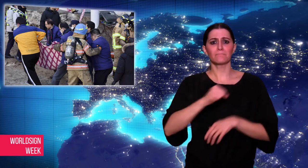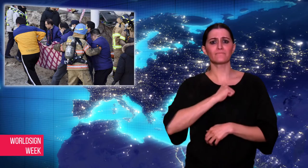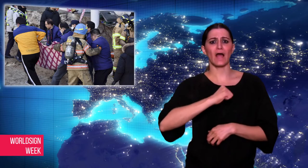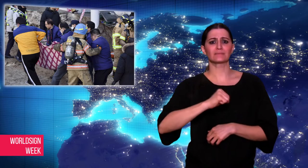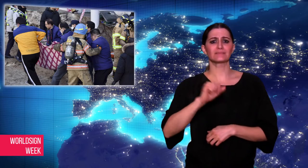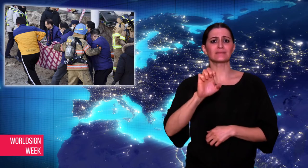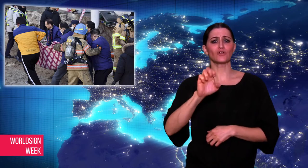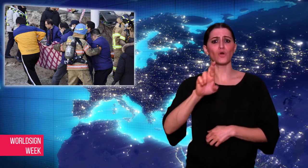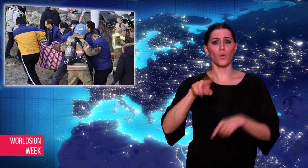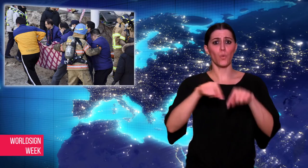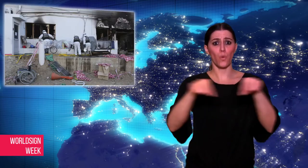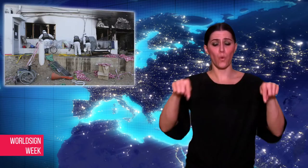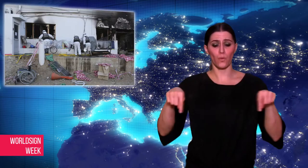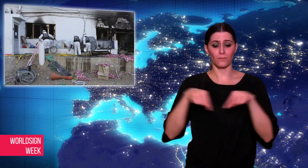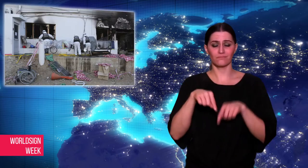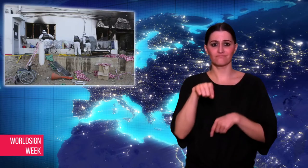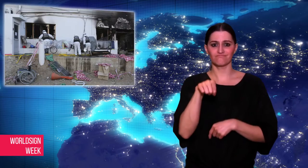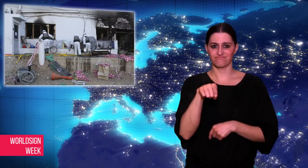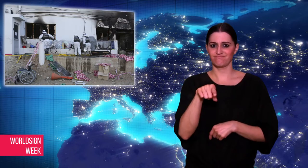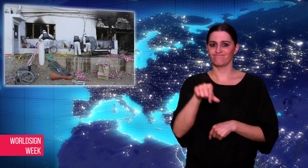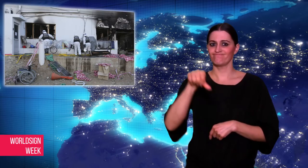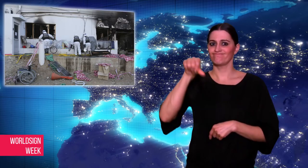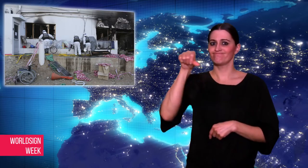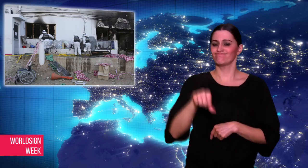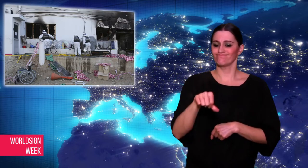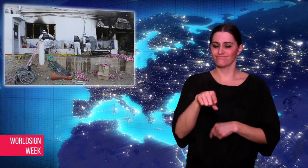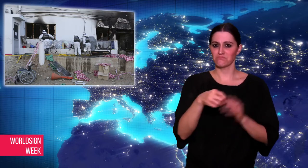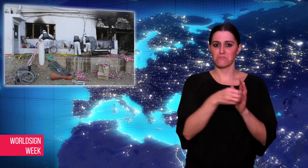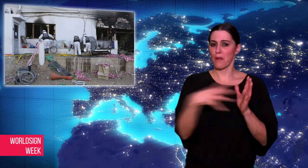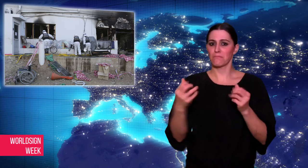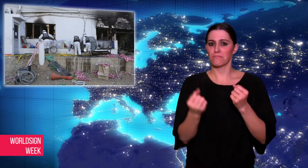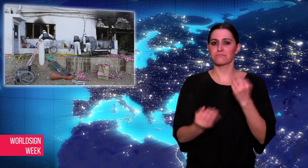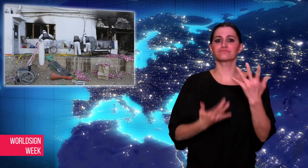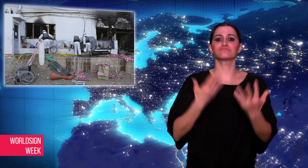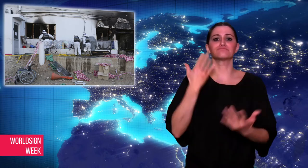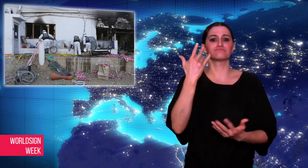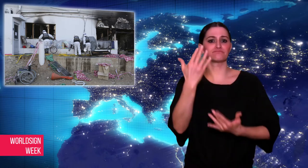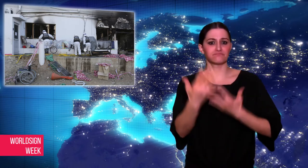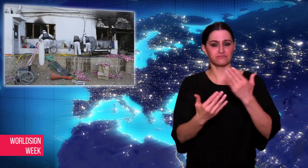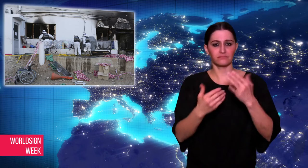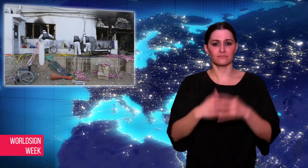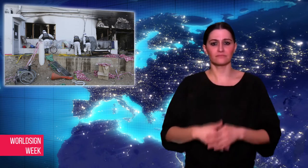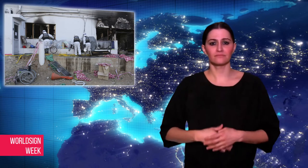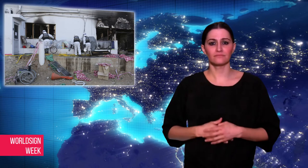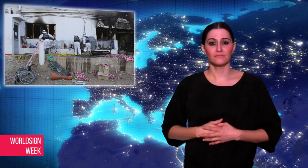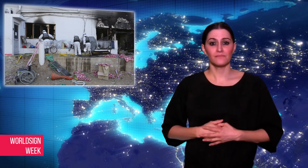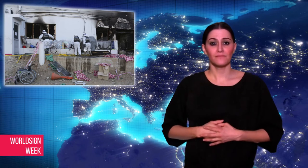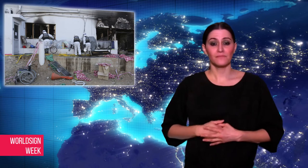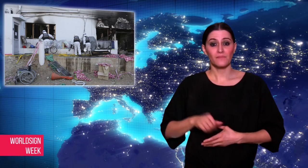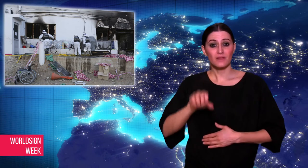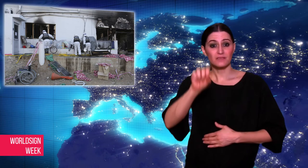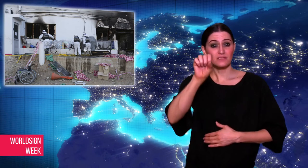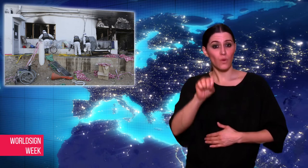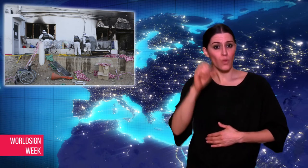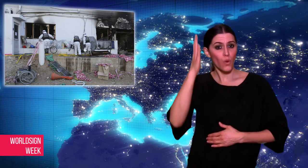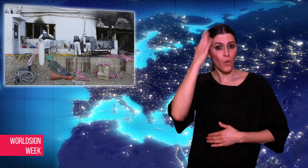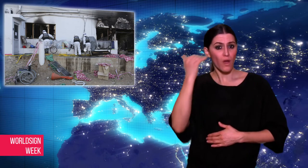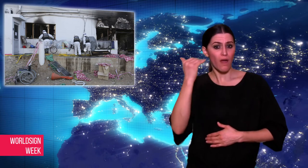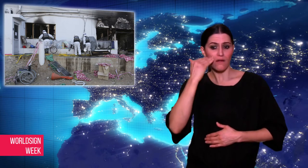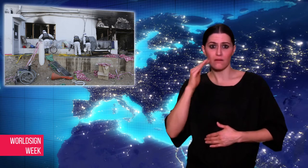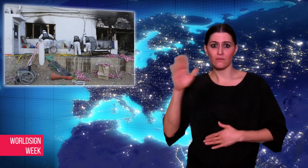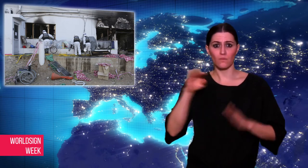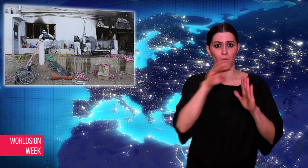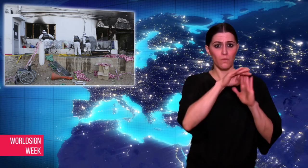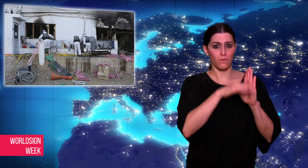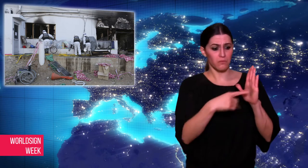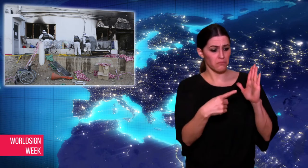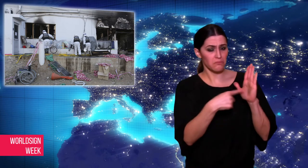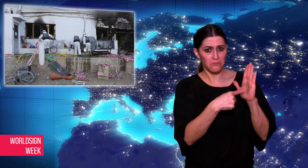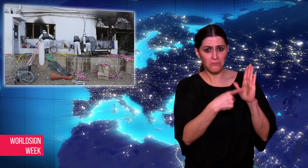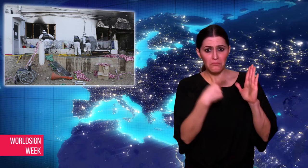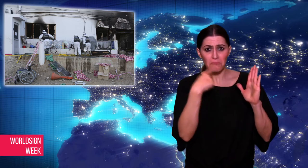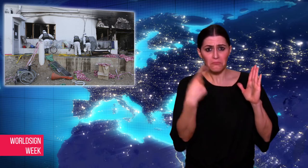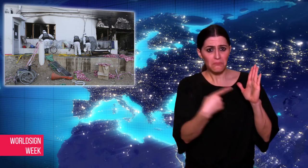not required in a small building, and